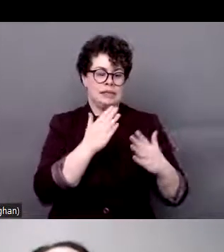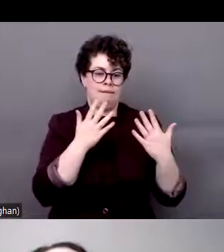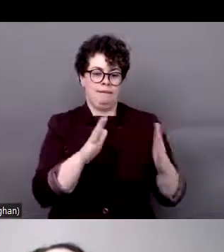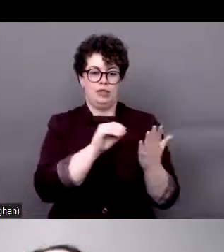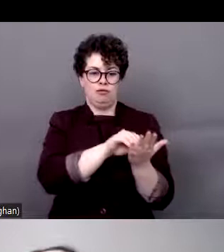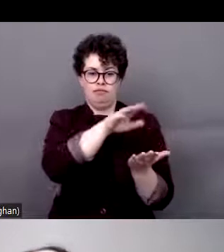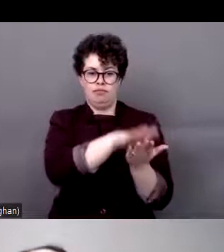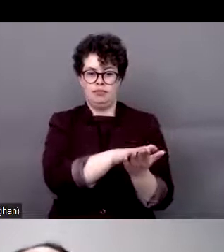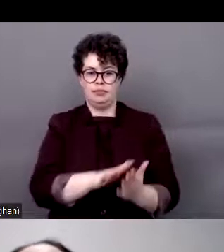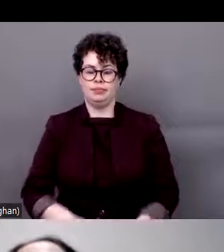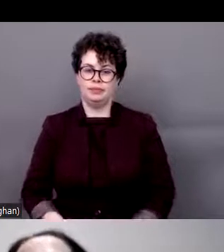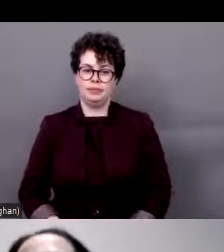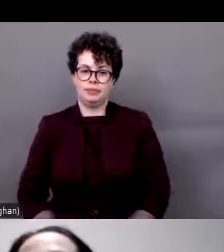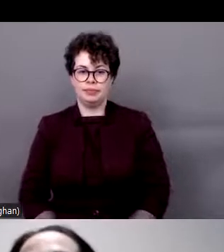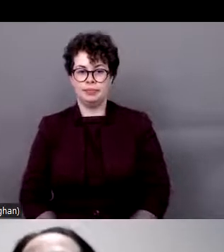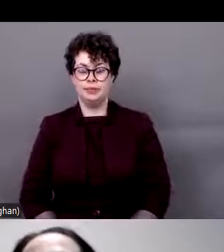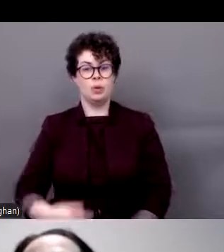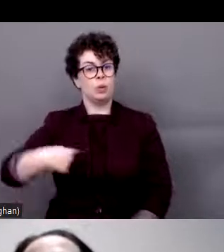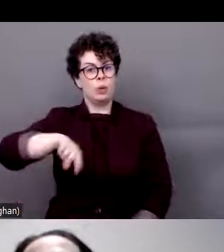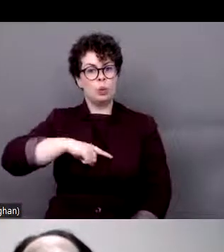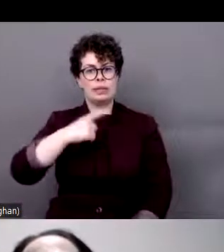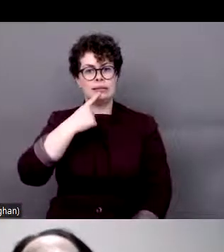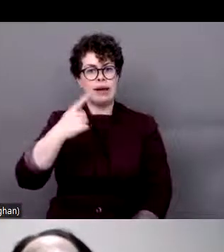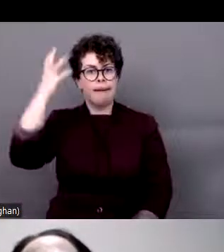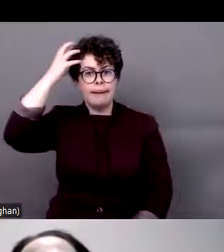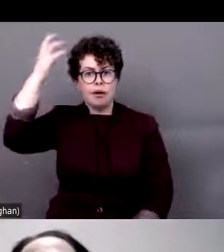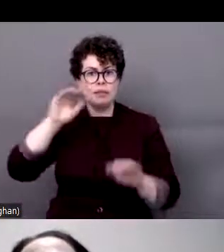We call on states to pay special attention to the situation